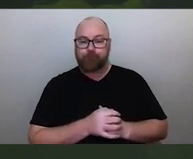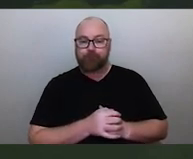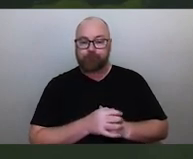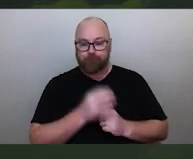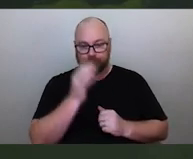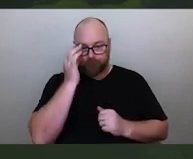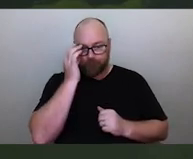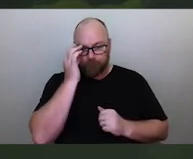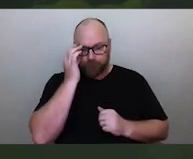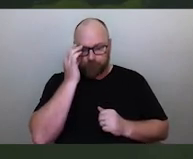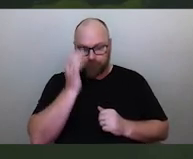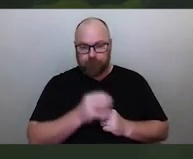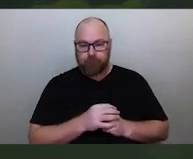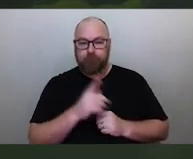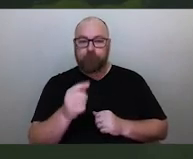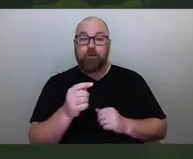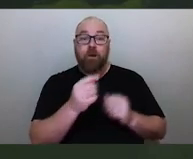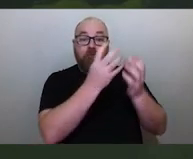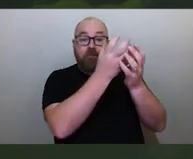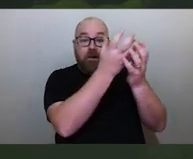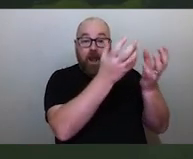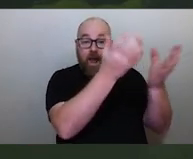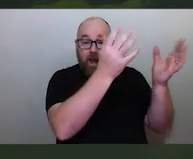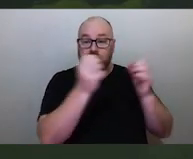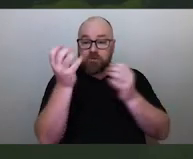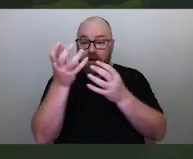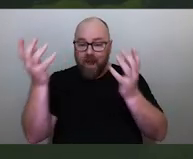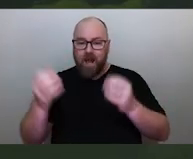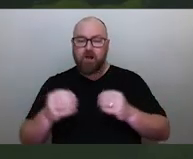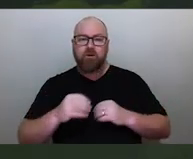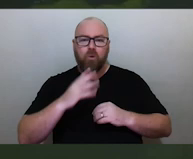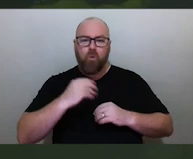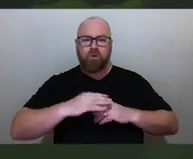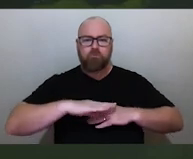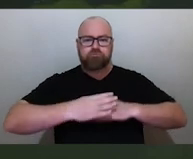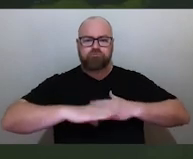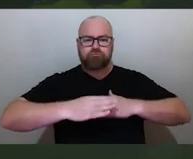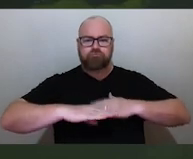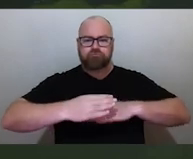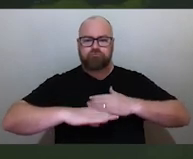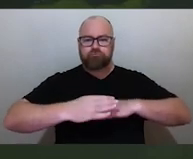cumulonimbus clouds, the ocean looks a bit choppy and the points of the moon are pointing straight up.